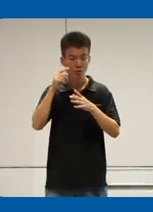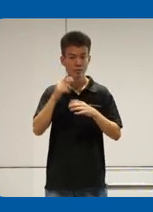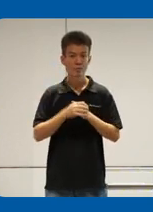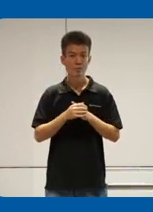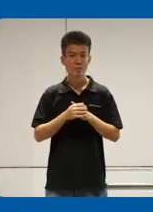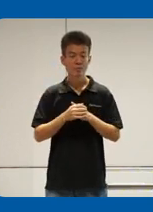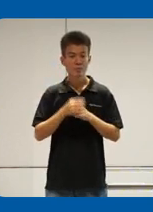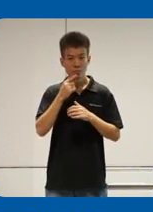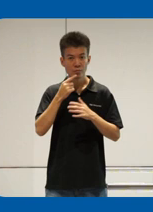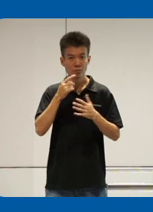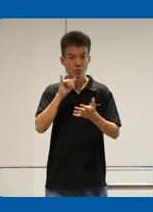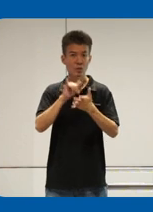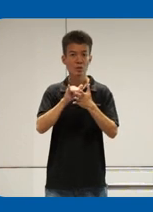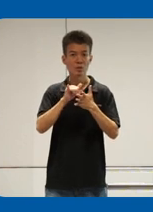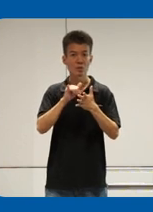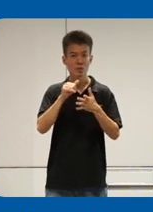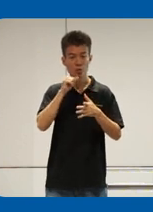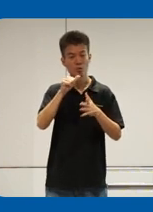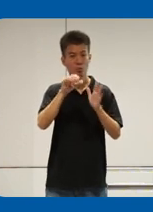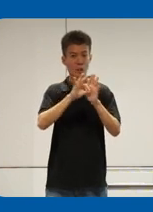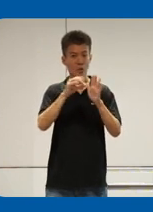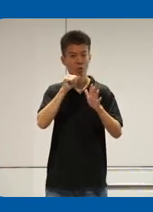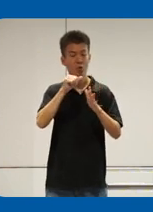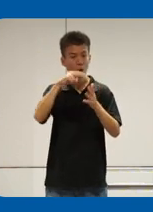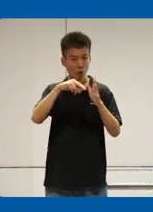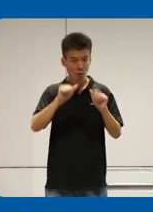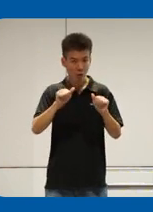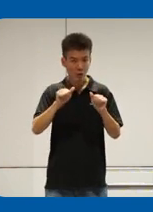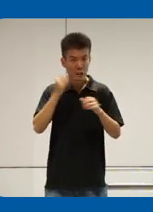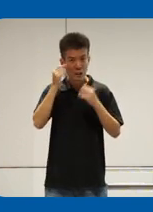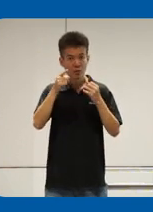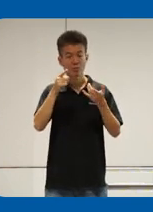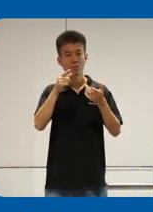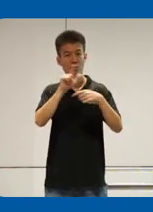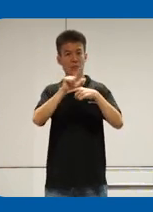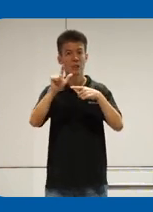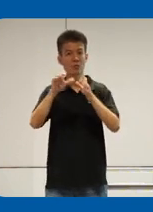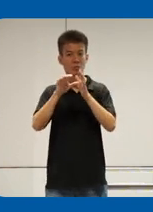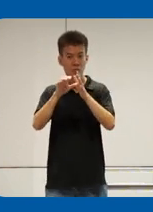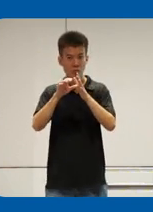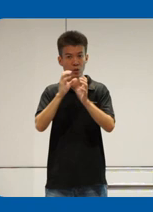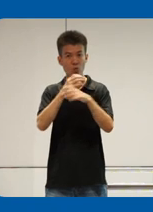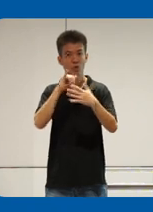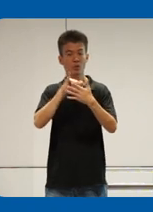said well this button is not readable so imagine if your line of code would create better you can